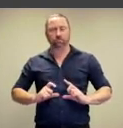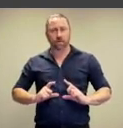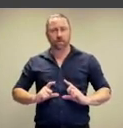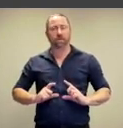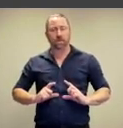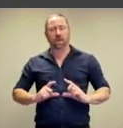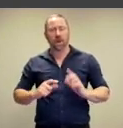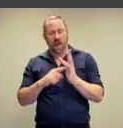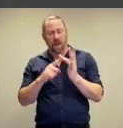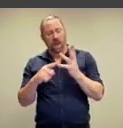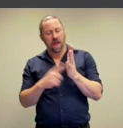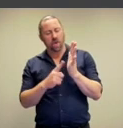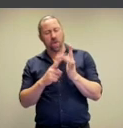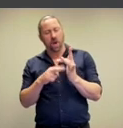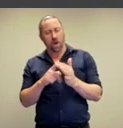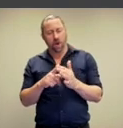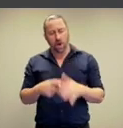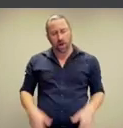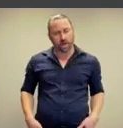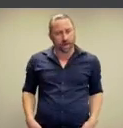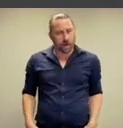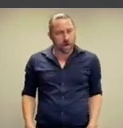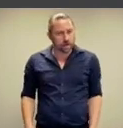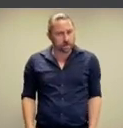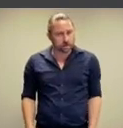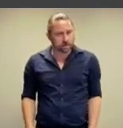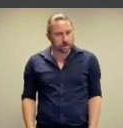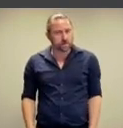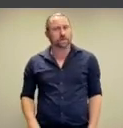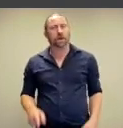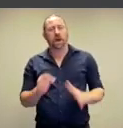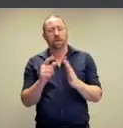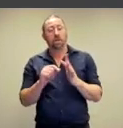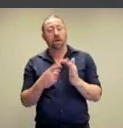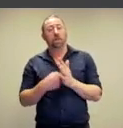torso